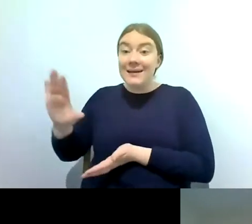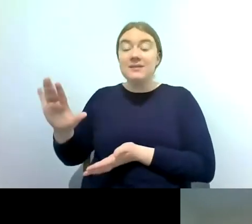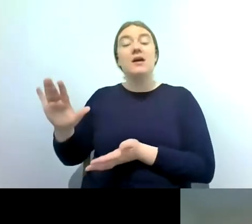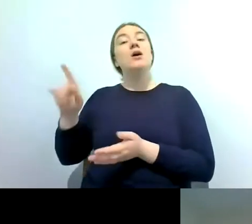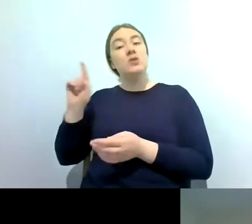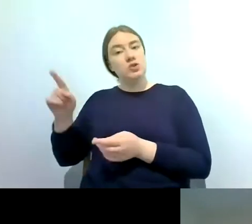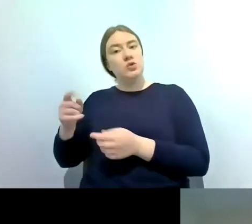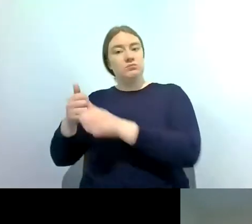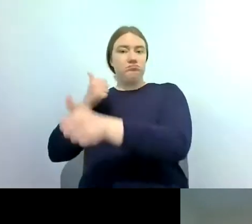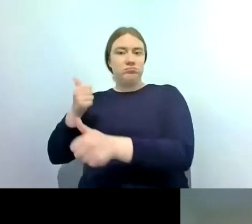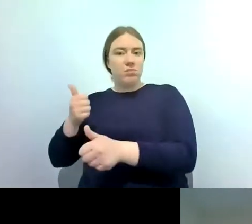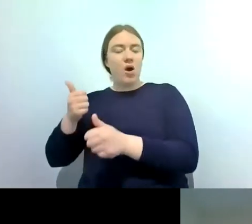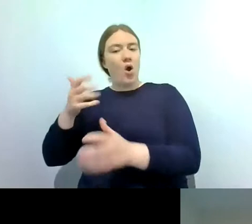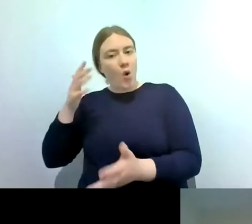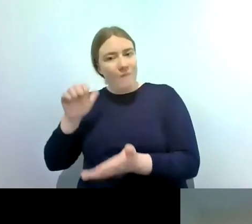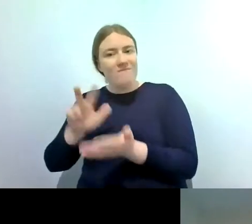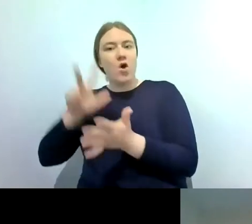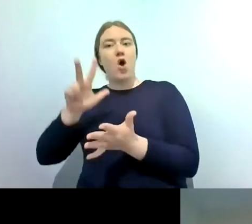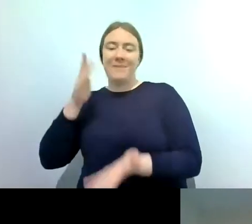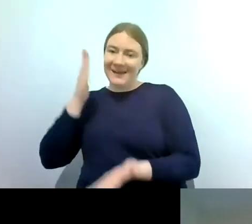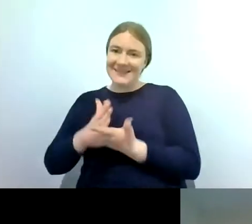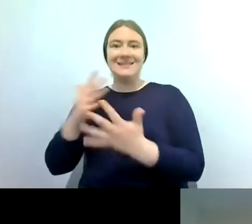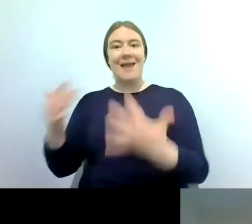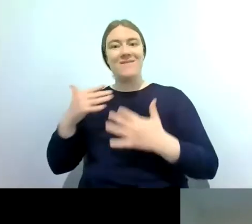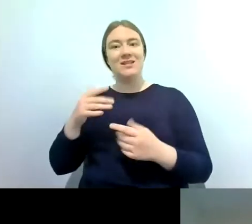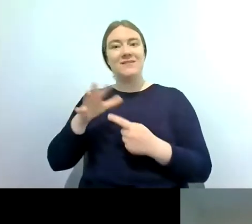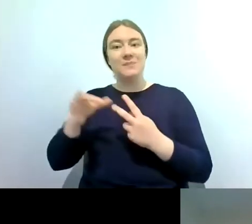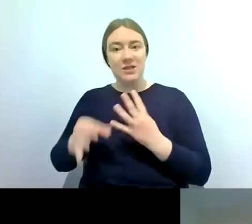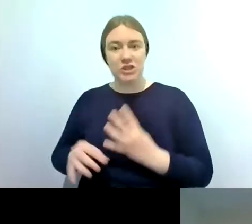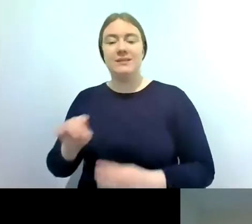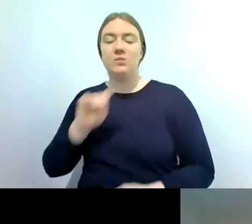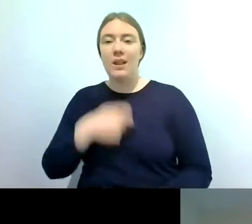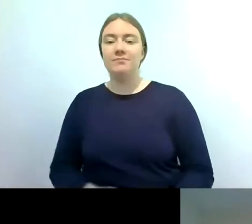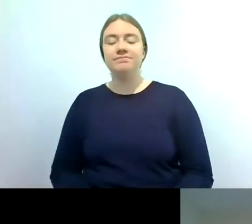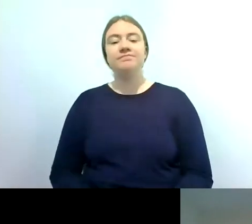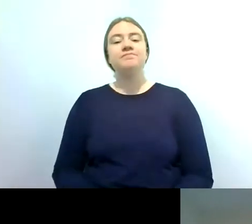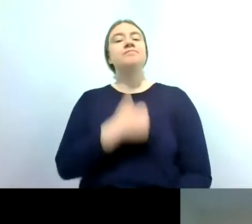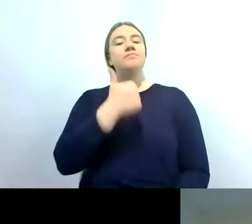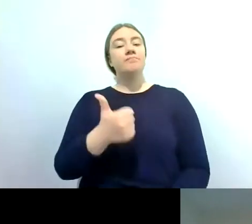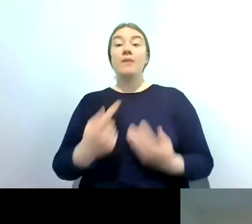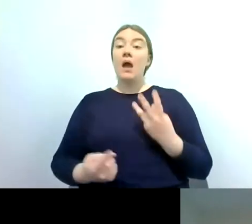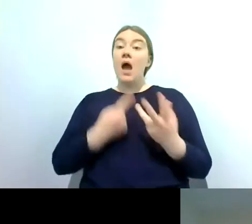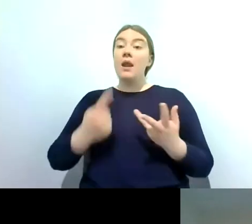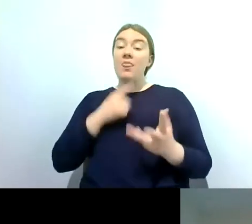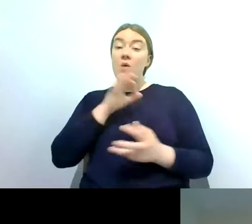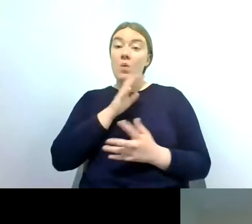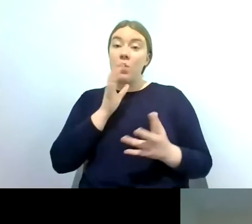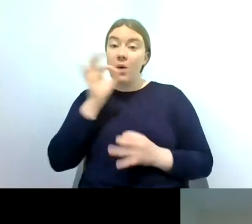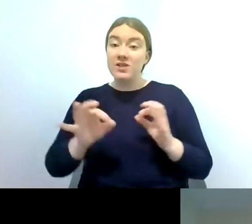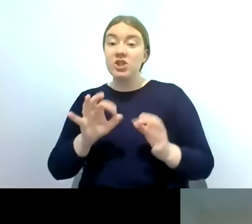great thank you um another question um regarding the surveying um you've mentioned about using